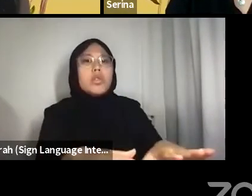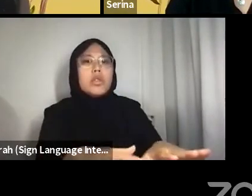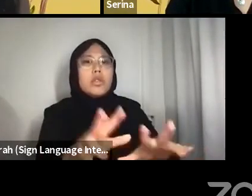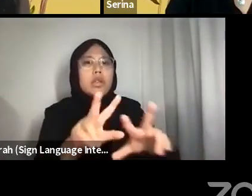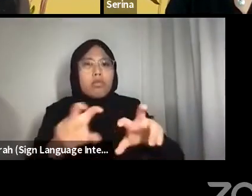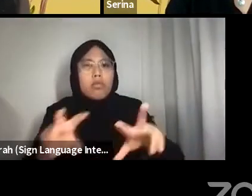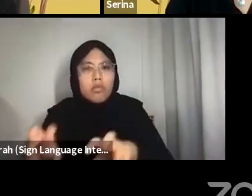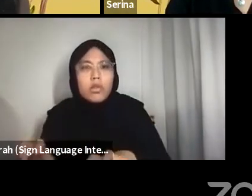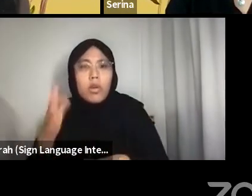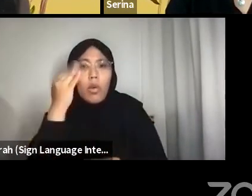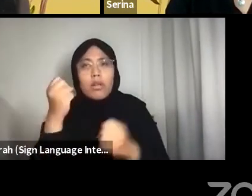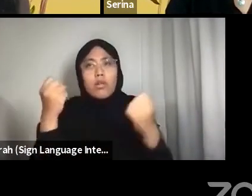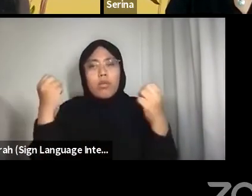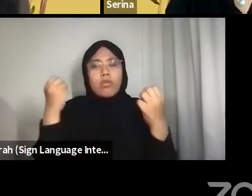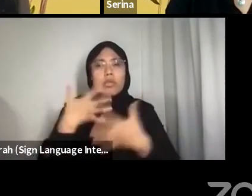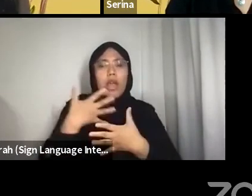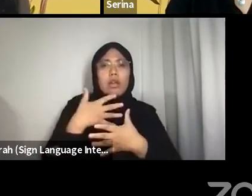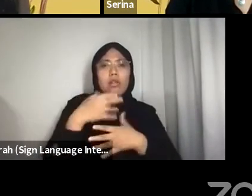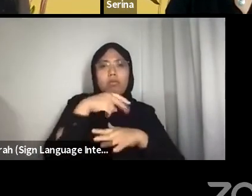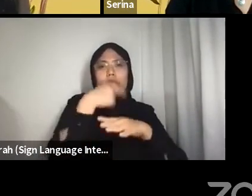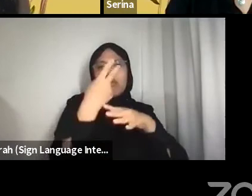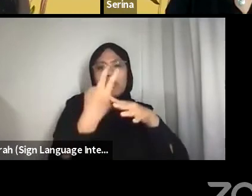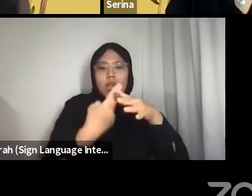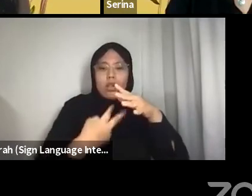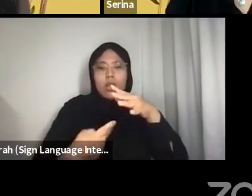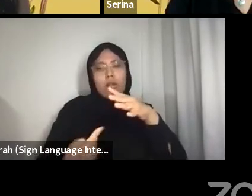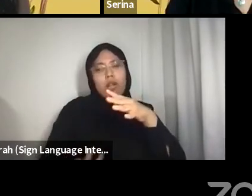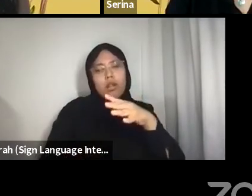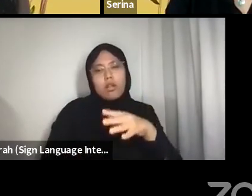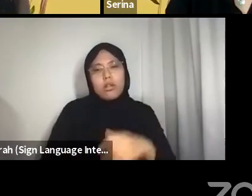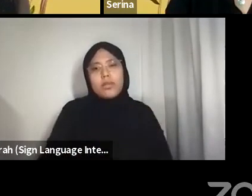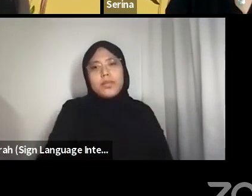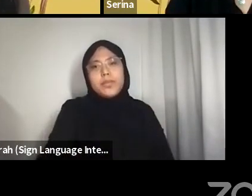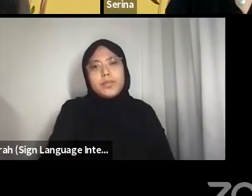I wrote this poem in 2014, while I was serving in the coast guard.